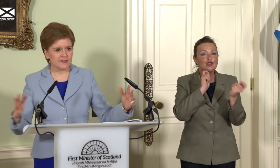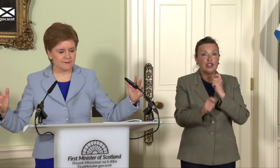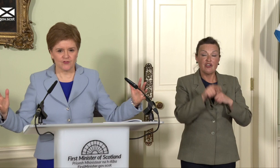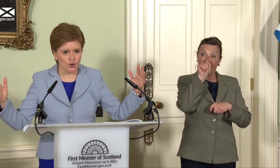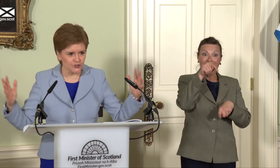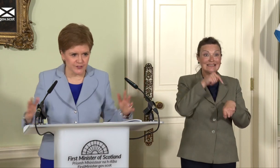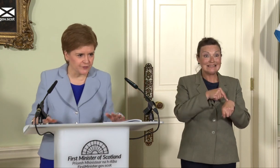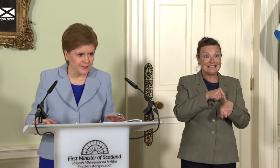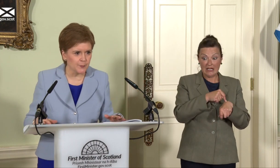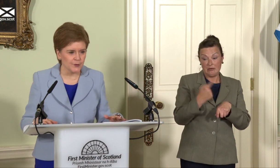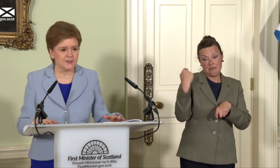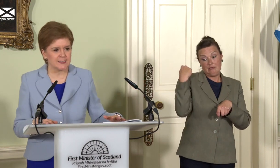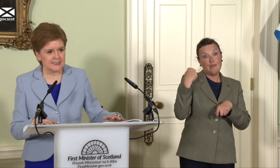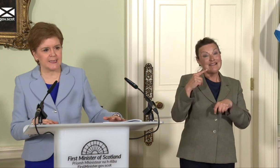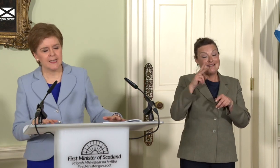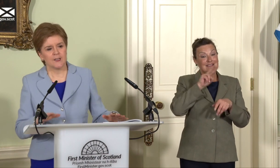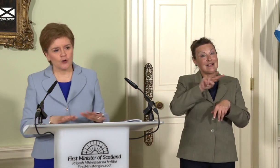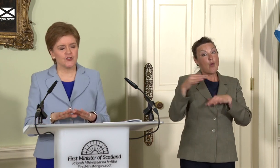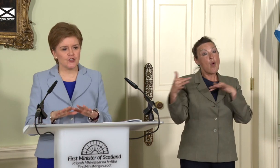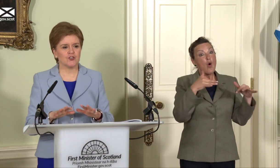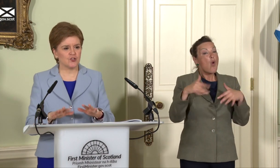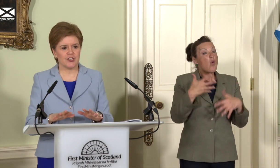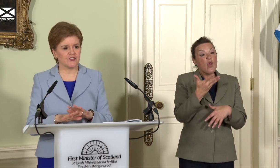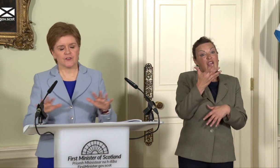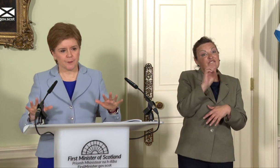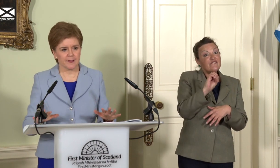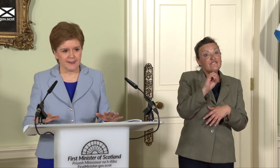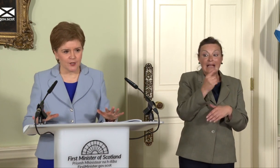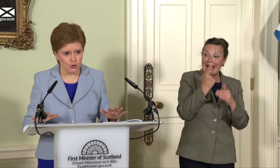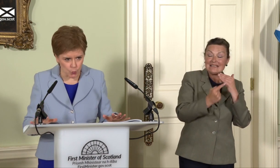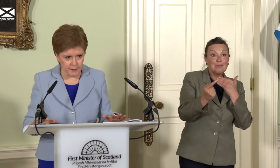it is 200 or thereabouts today. Constitutional change is not something that is unknown